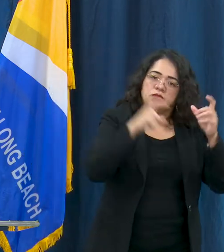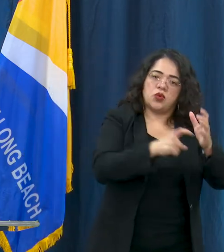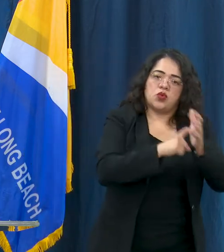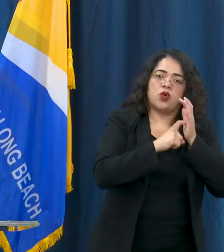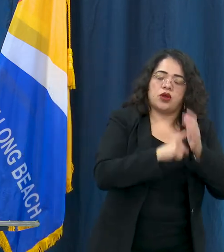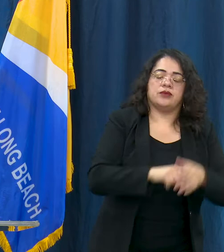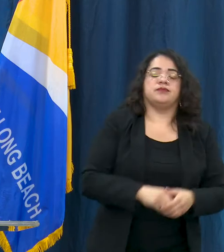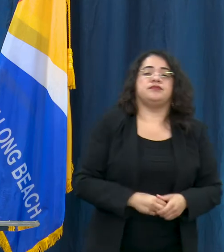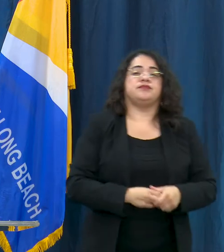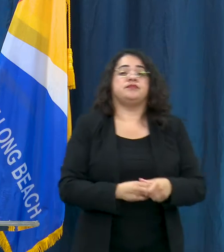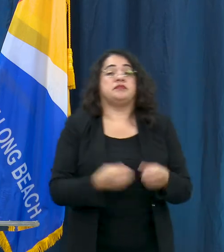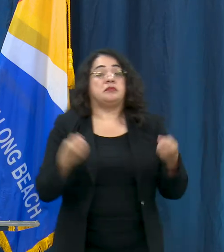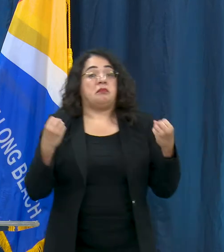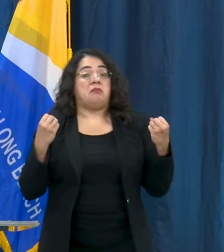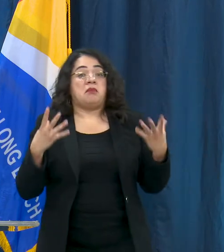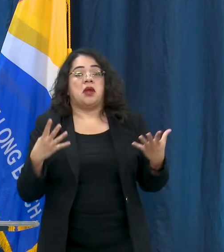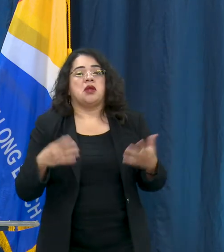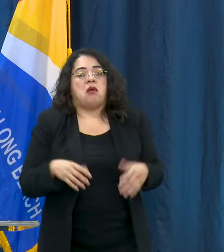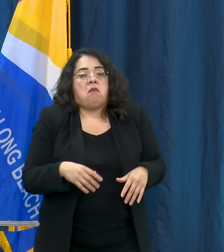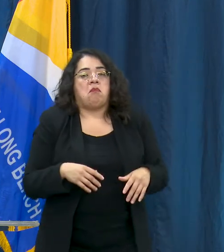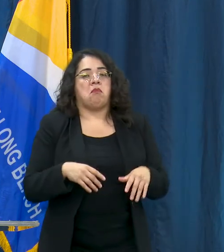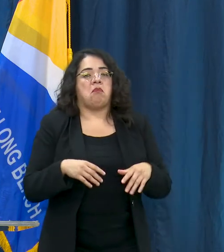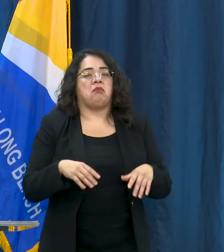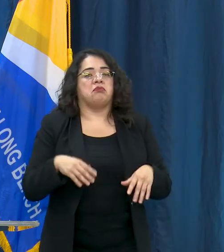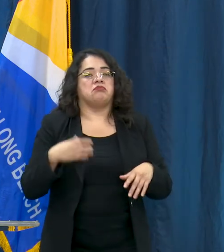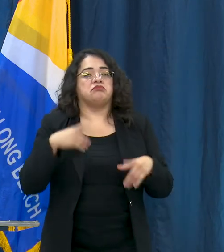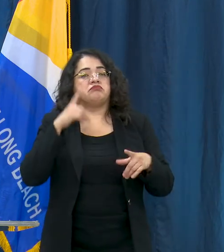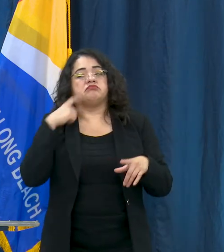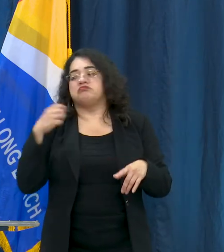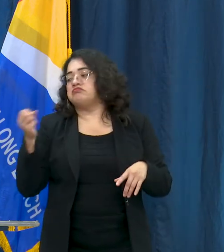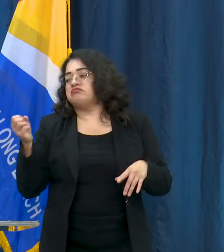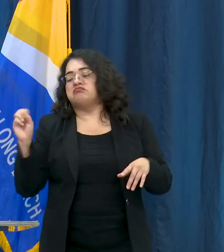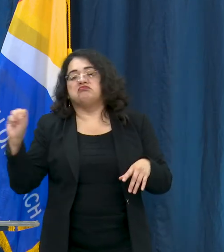in Long Beach. There's a lot of individuals that are choosing to not do so, we understand that. It is irresponsible